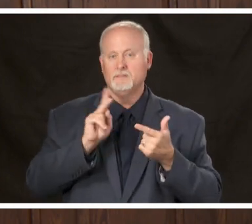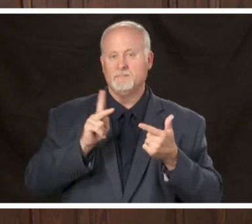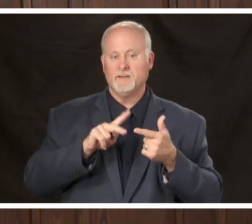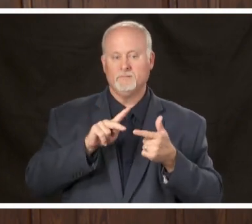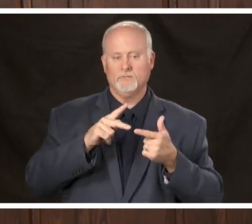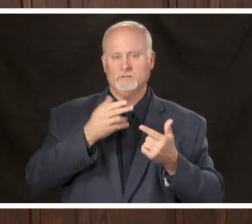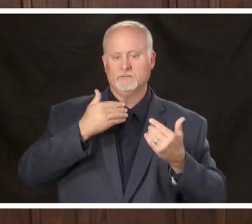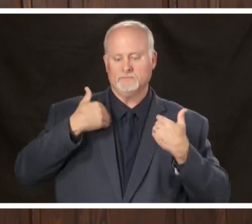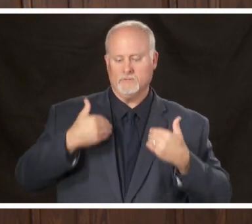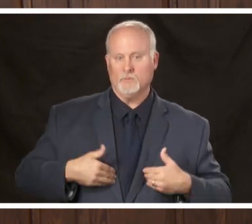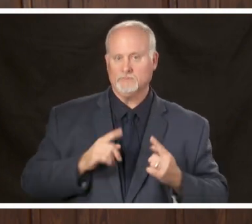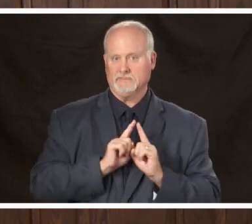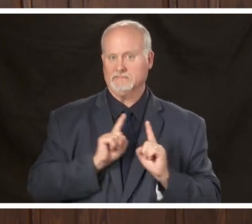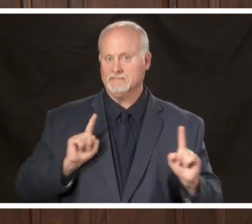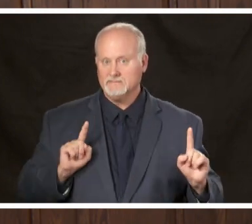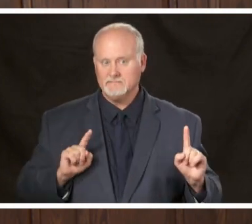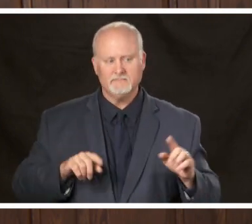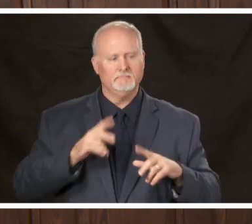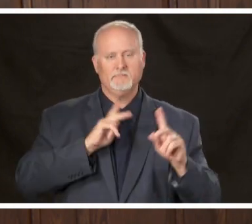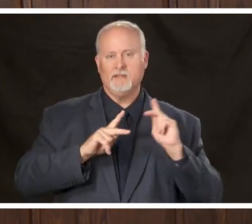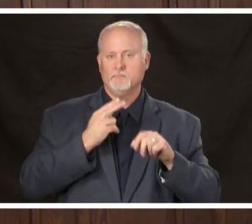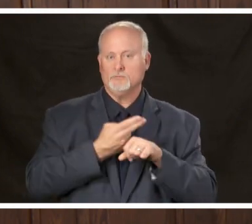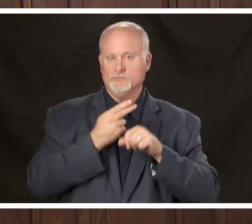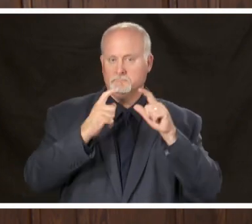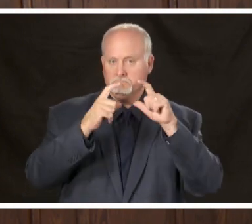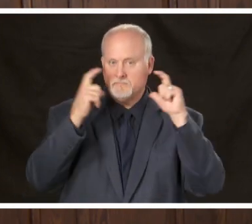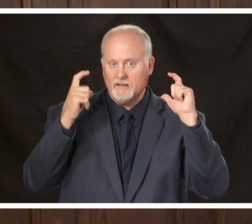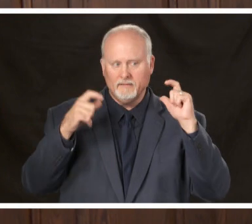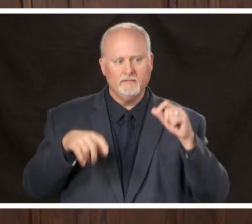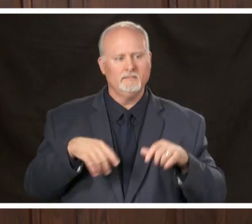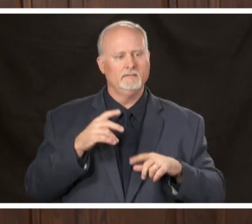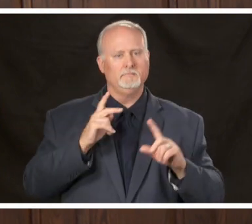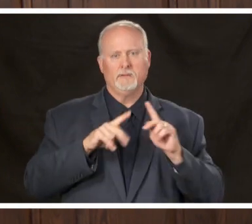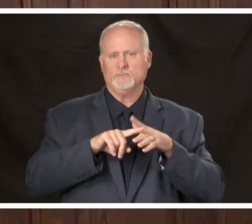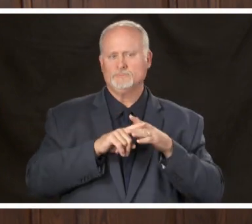distancing people began wearing masks people began really paying attention to